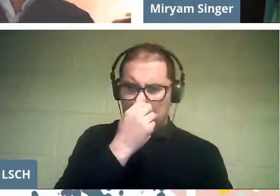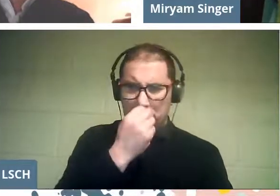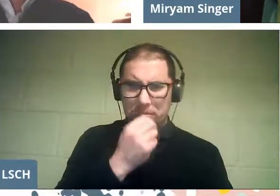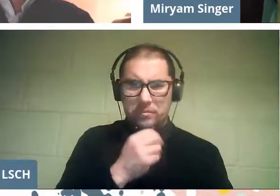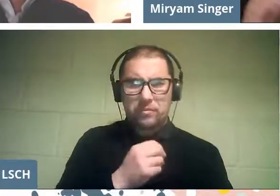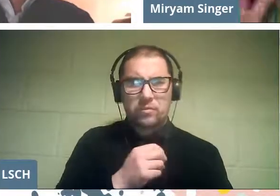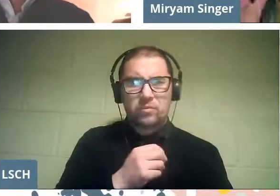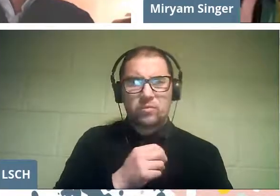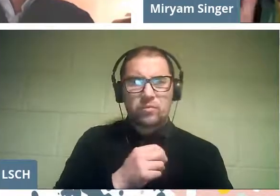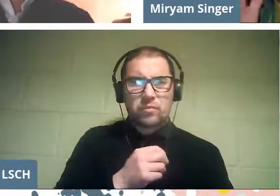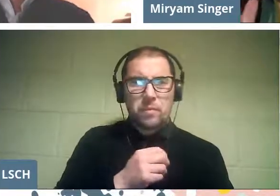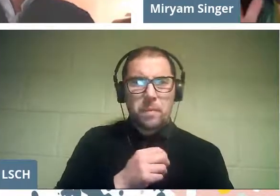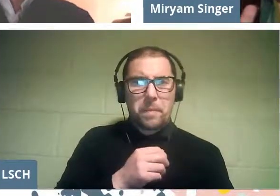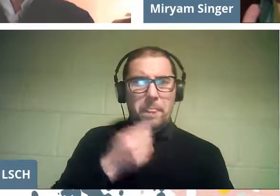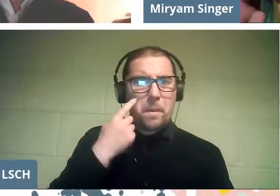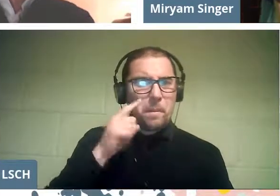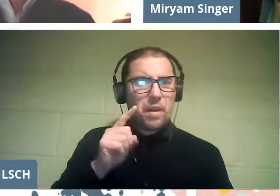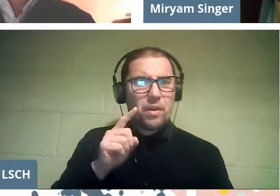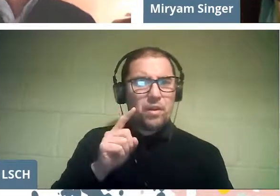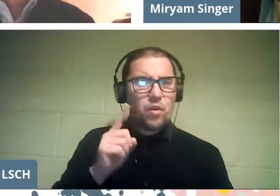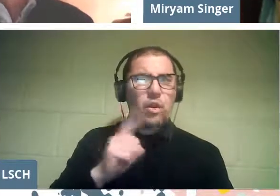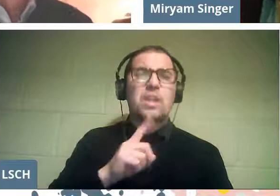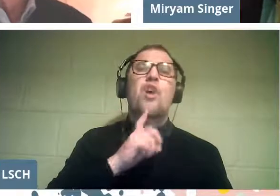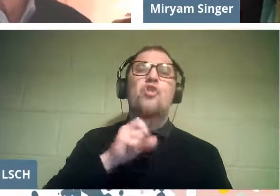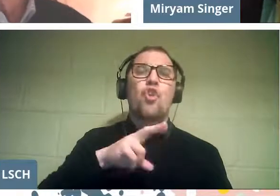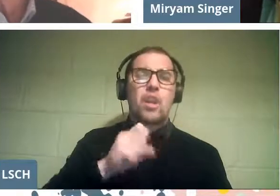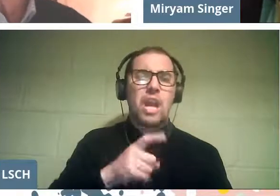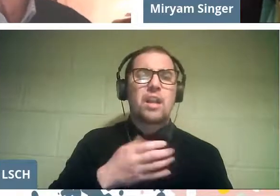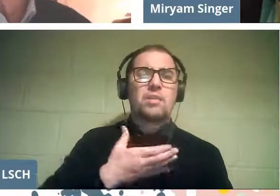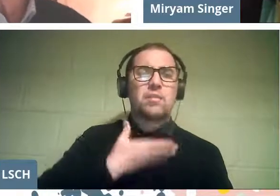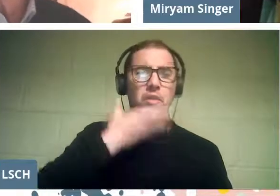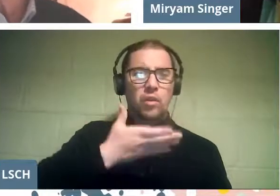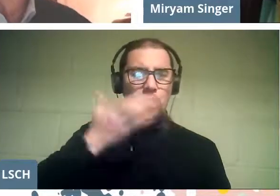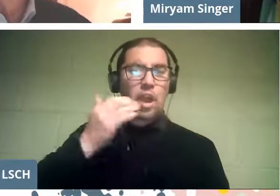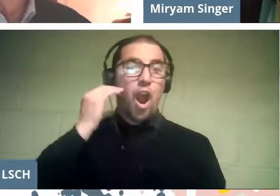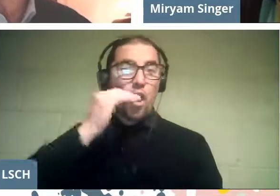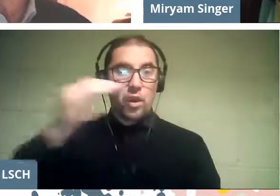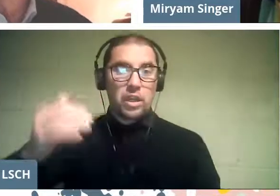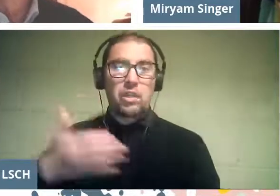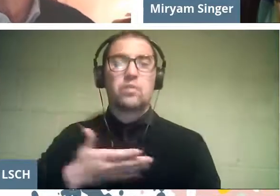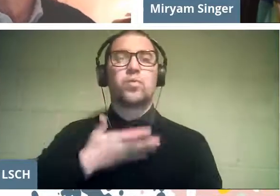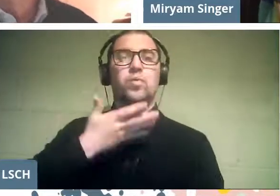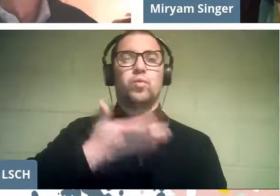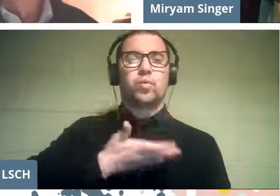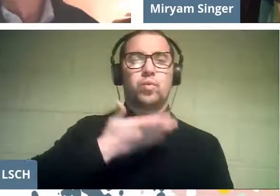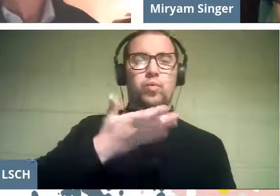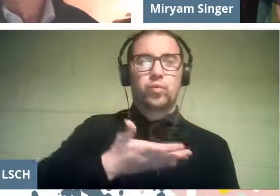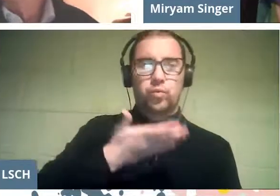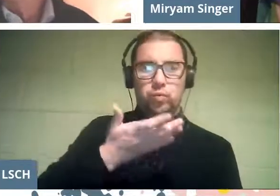it is not 100% tonal, then the children had to make efforts